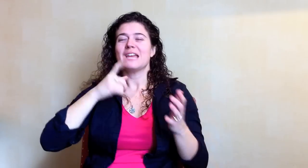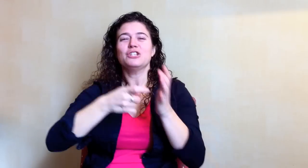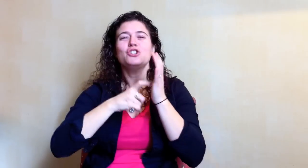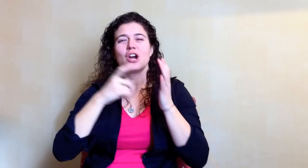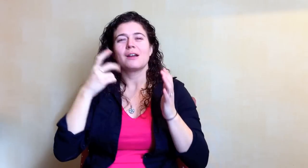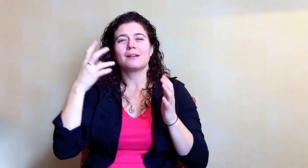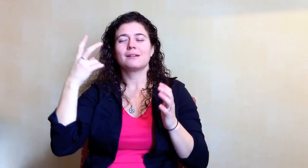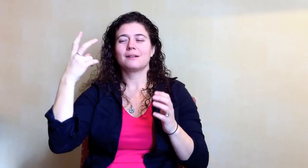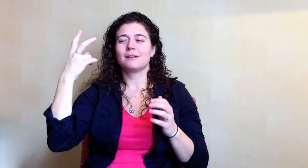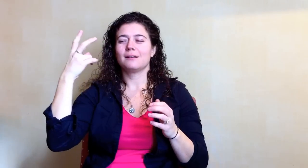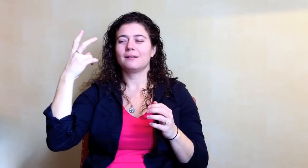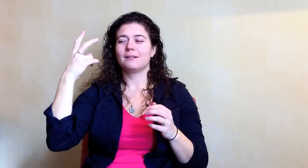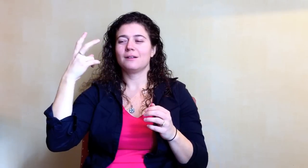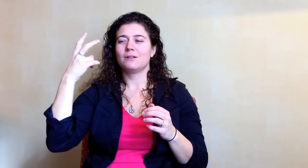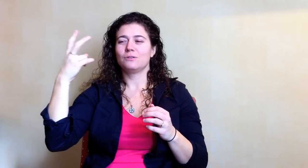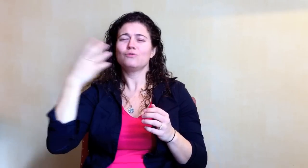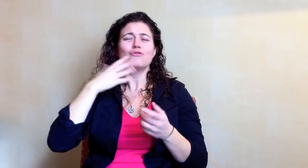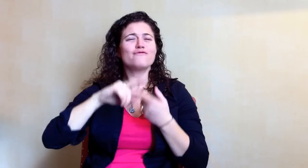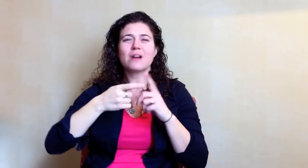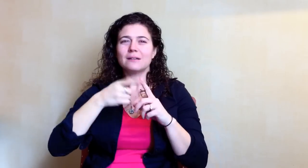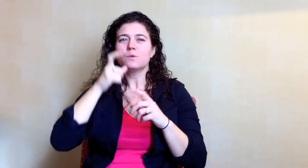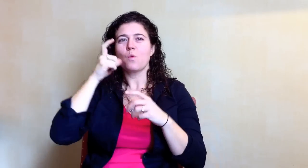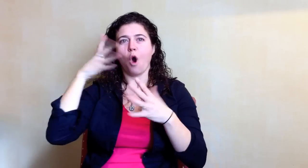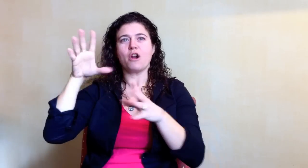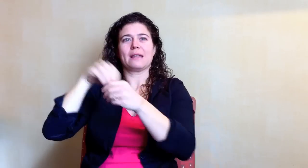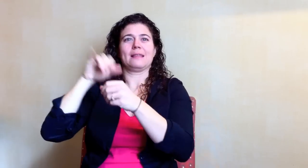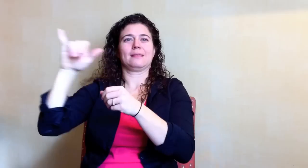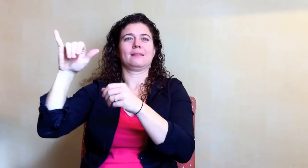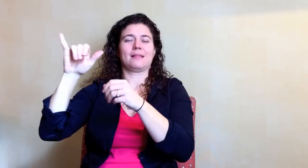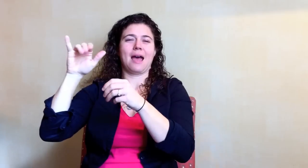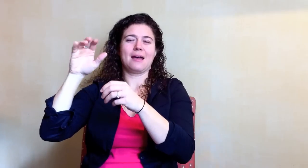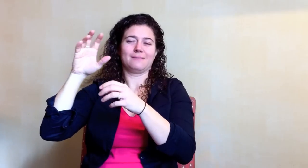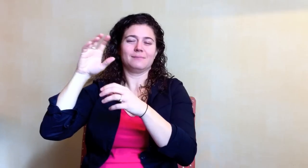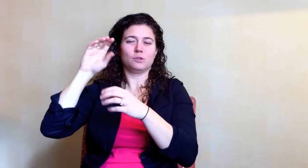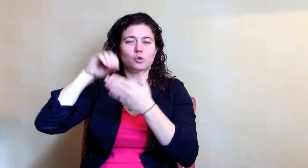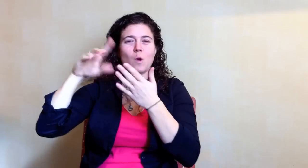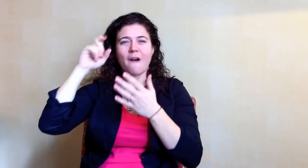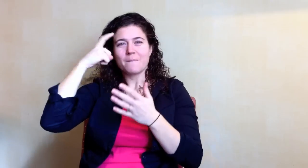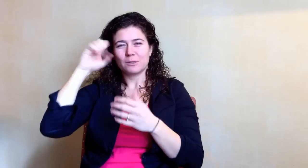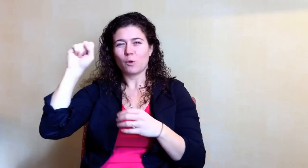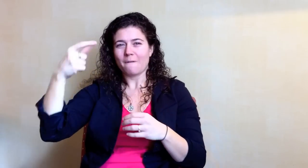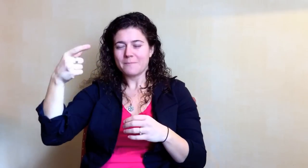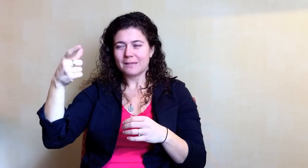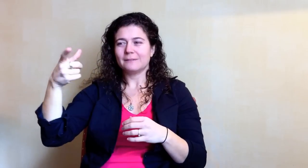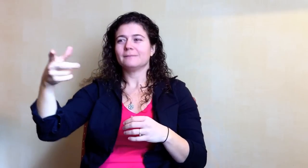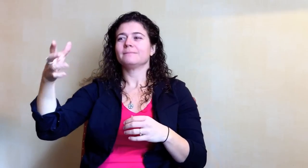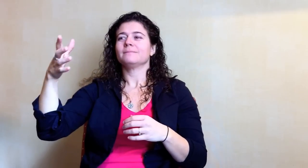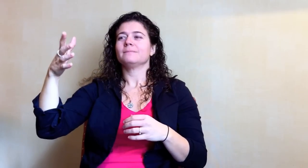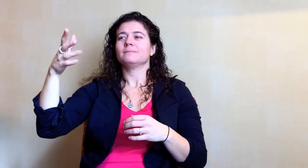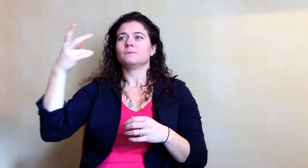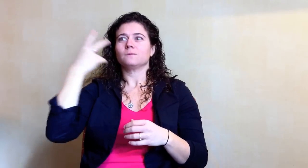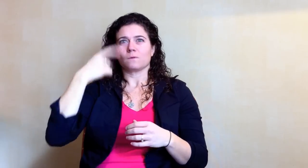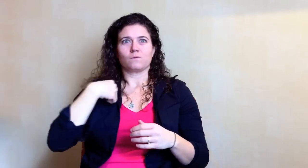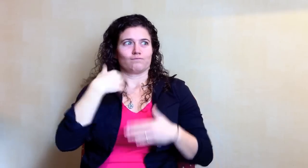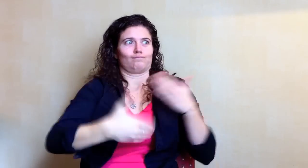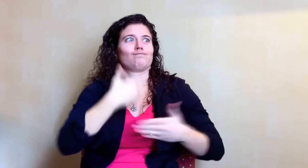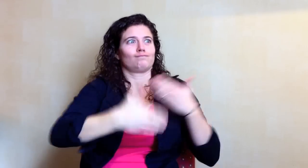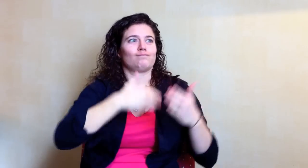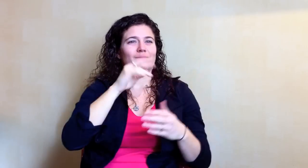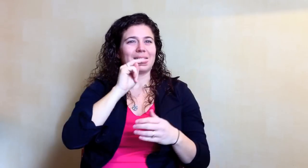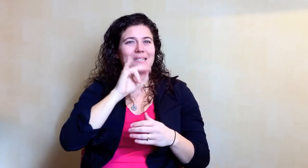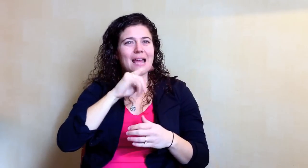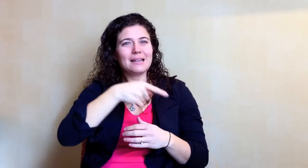Really, it took two friends who were already involved with Student Government. They saw my work at NTID